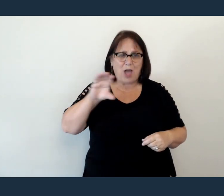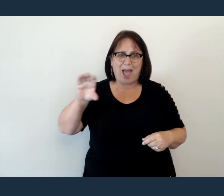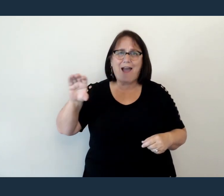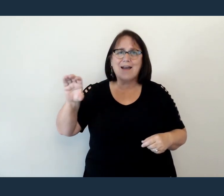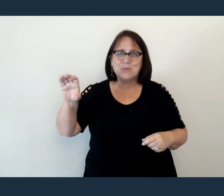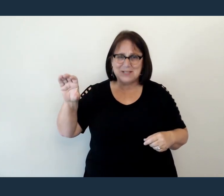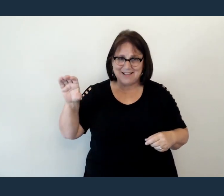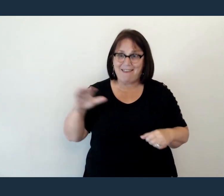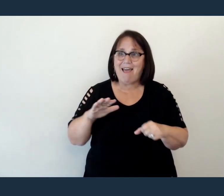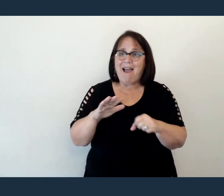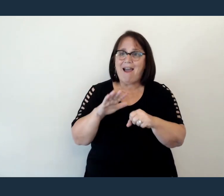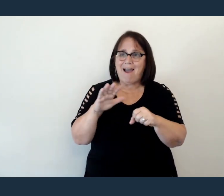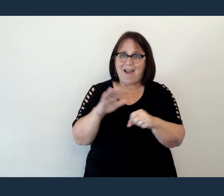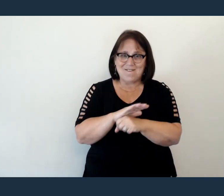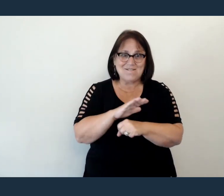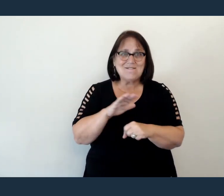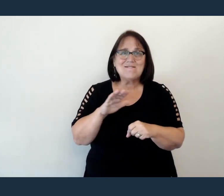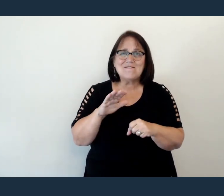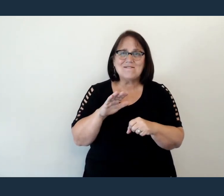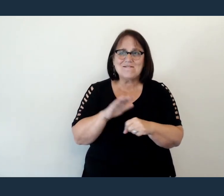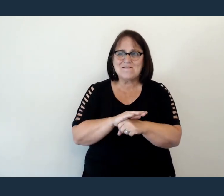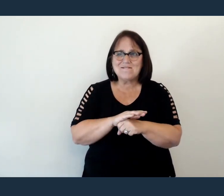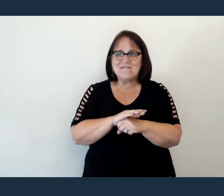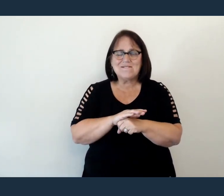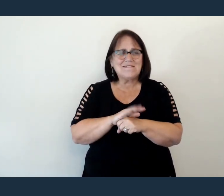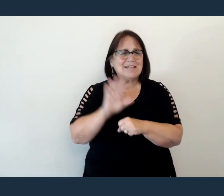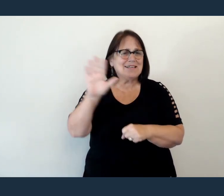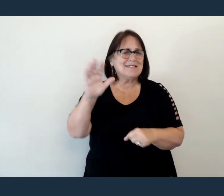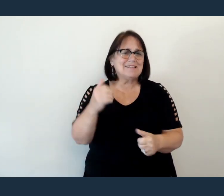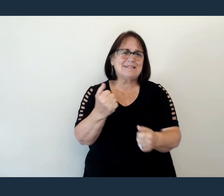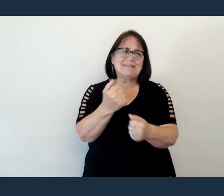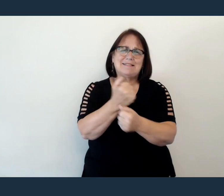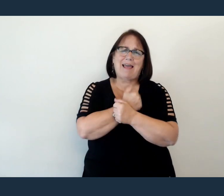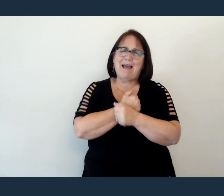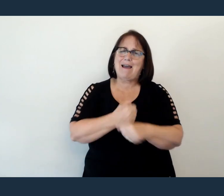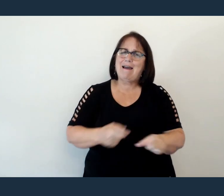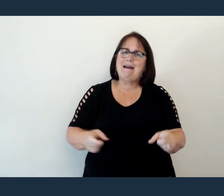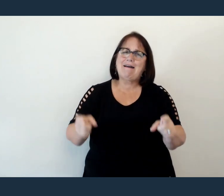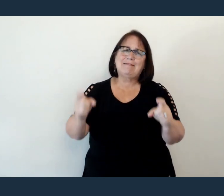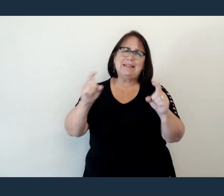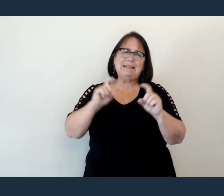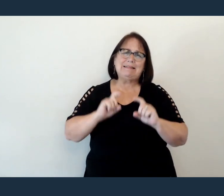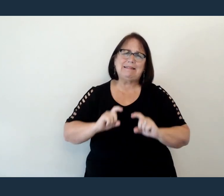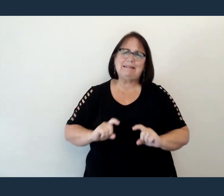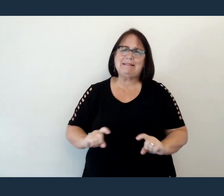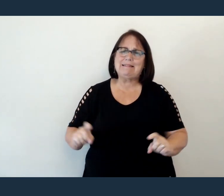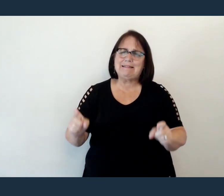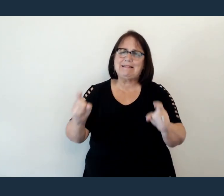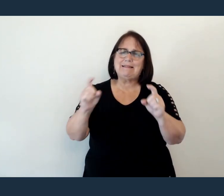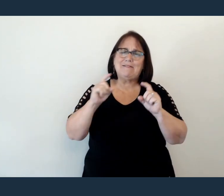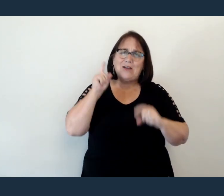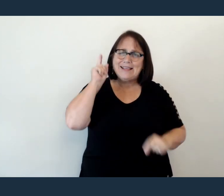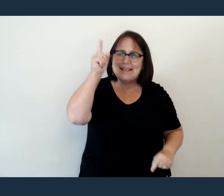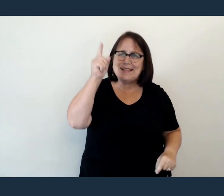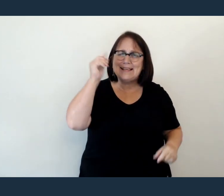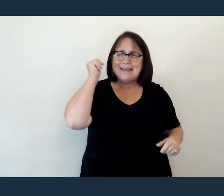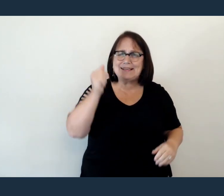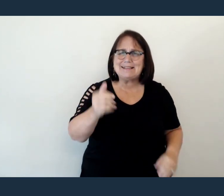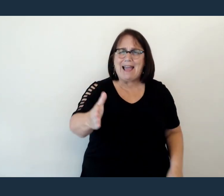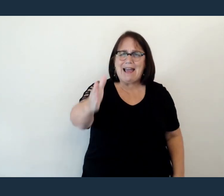To steal away His love For He is God